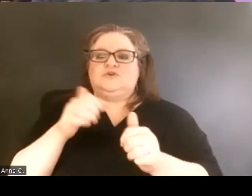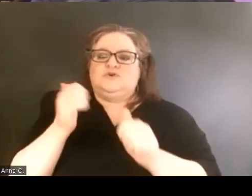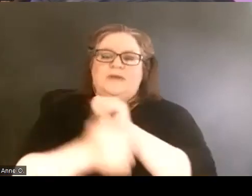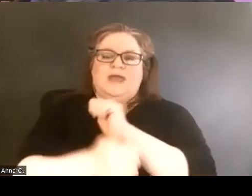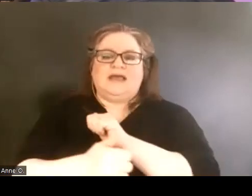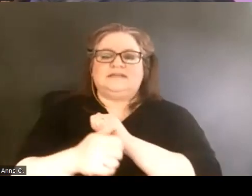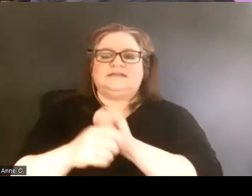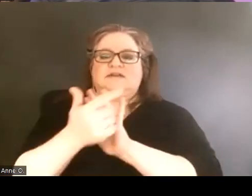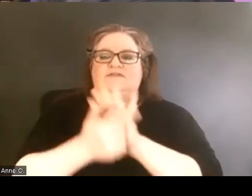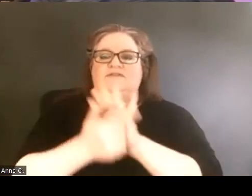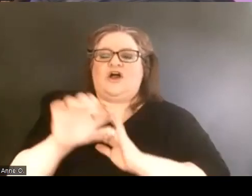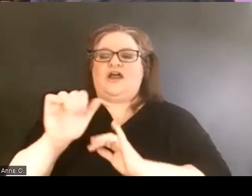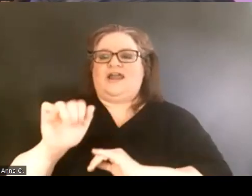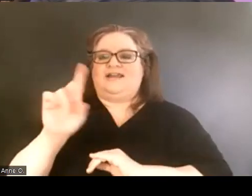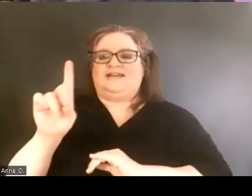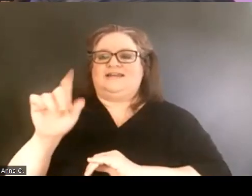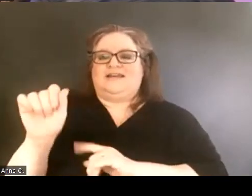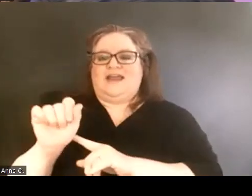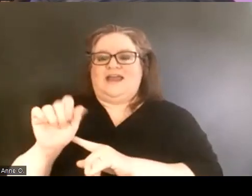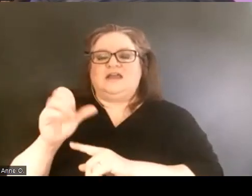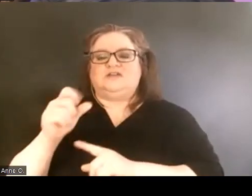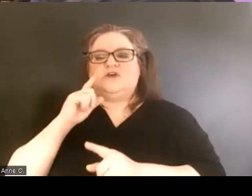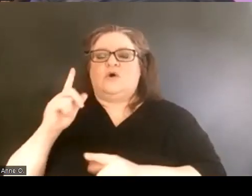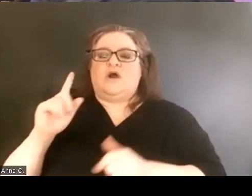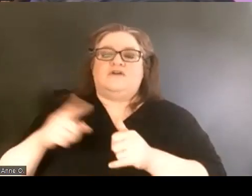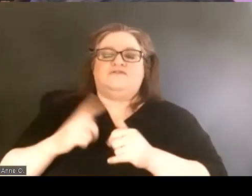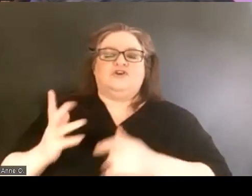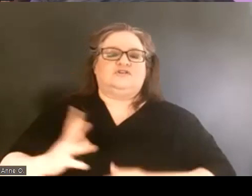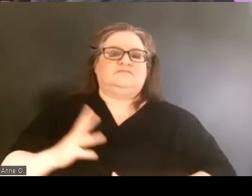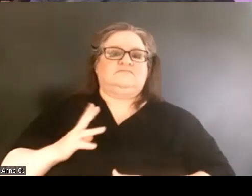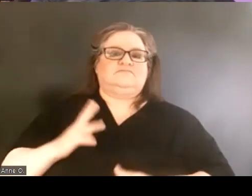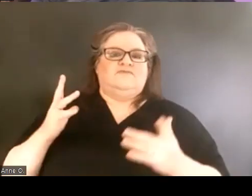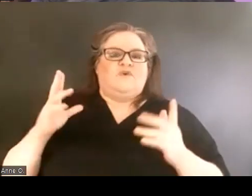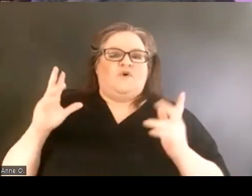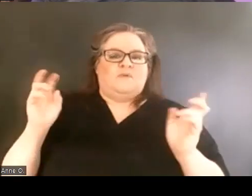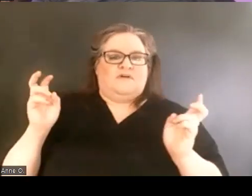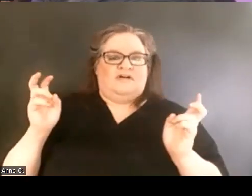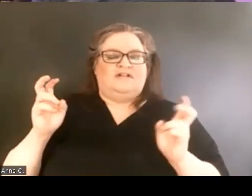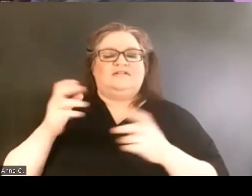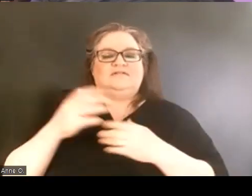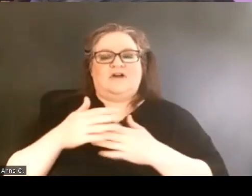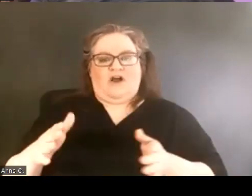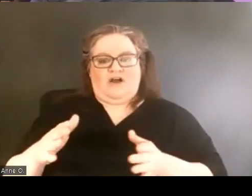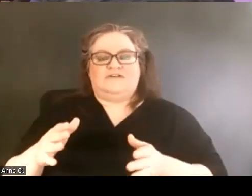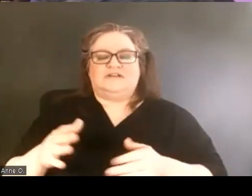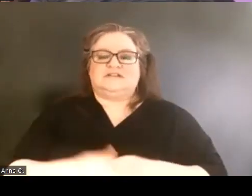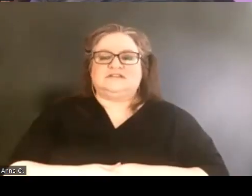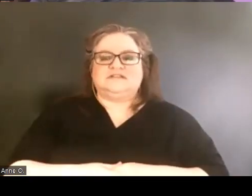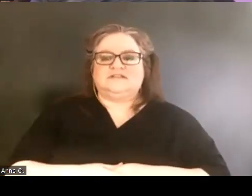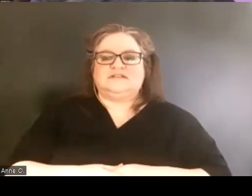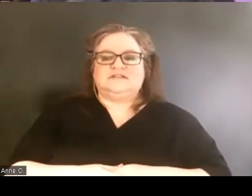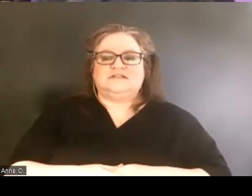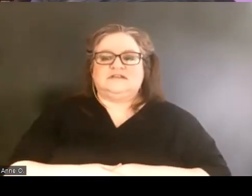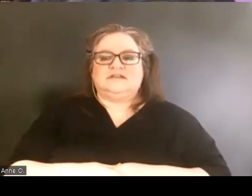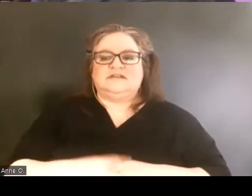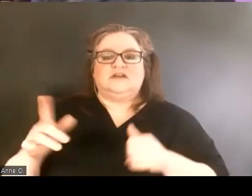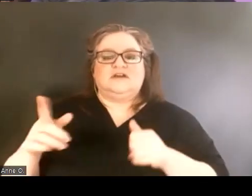And so our first formal office, if you will, was actually first titled Handicap Services